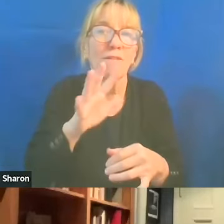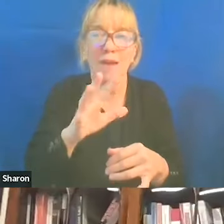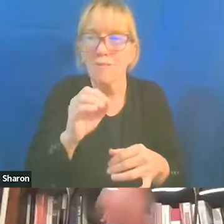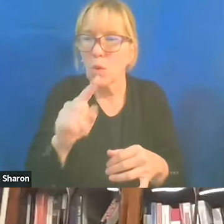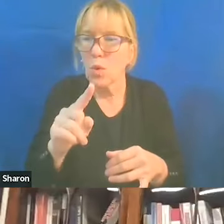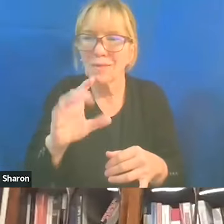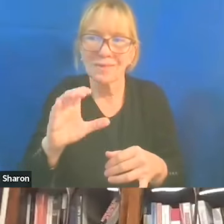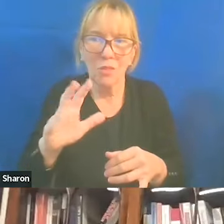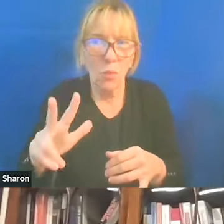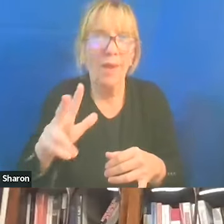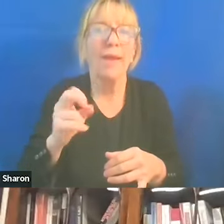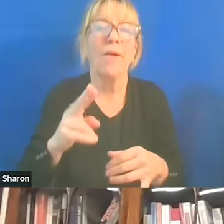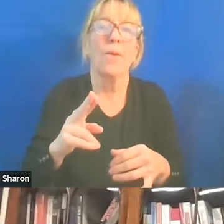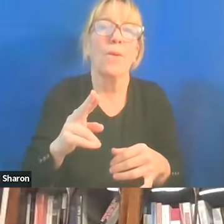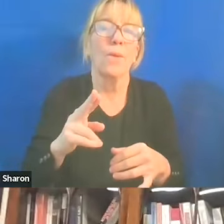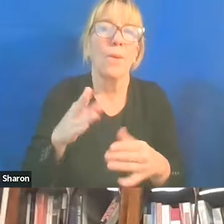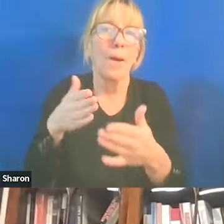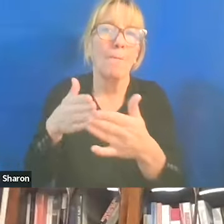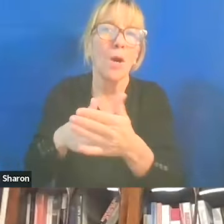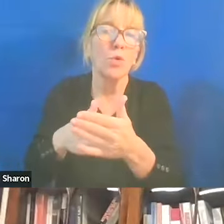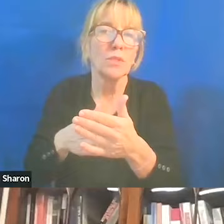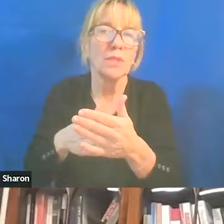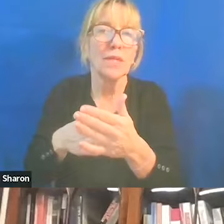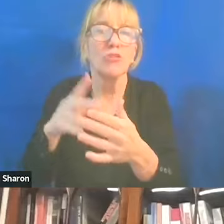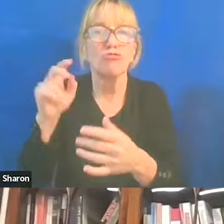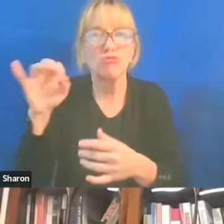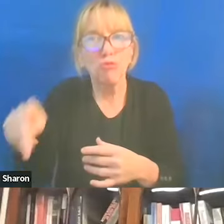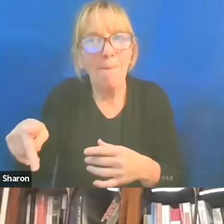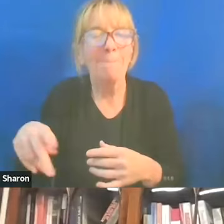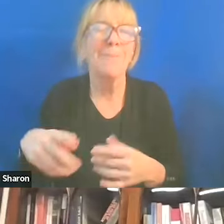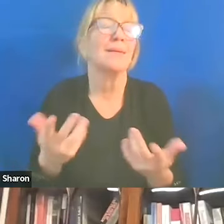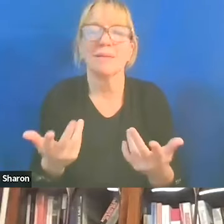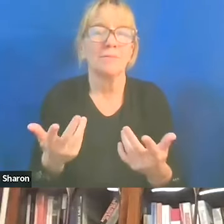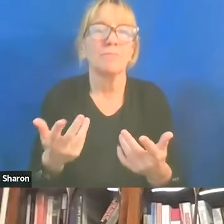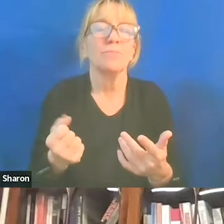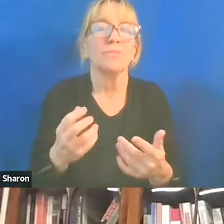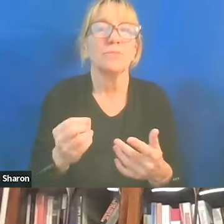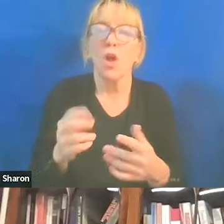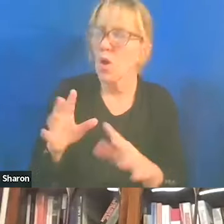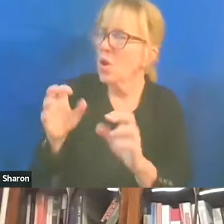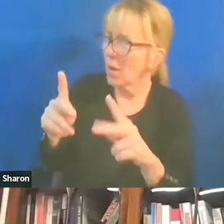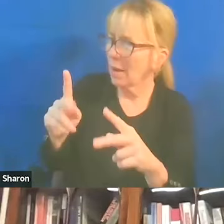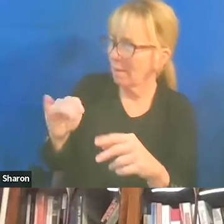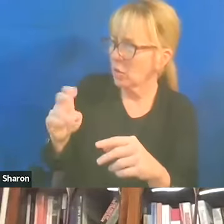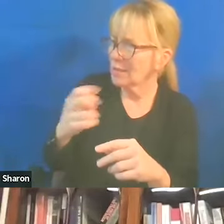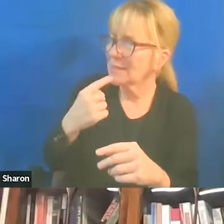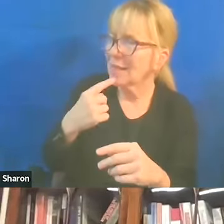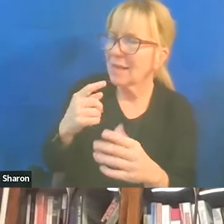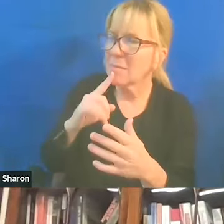Right, but I'm just gonna push back on that because I think you could say, well, but isn't the massacre of innocent people